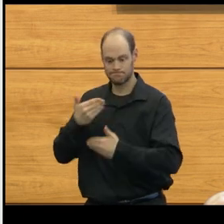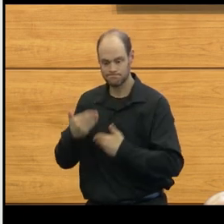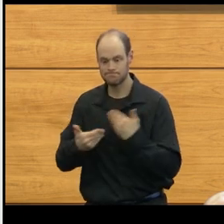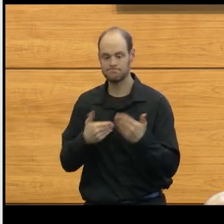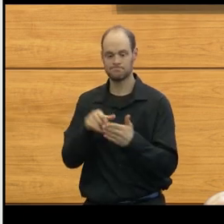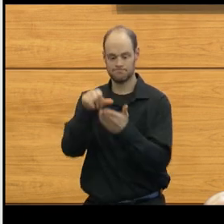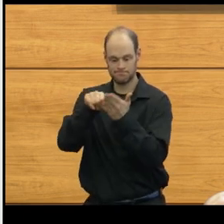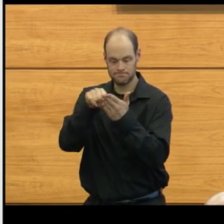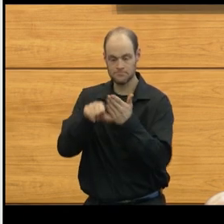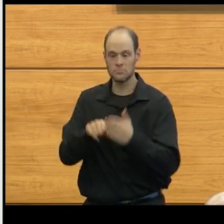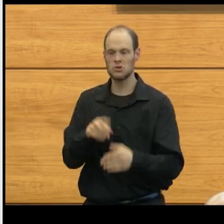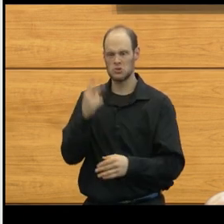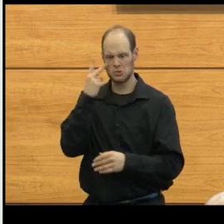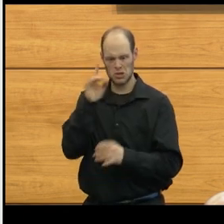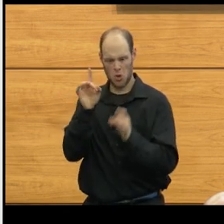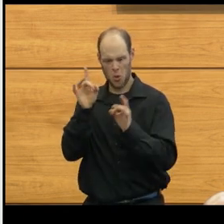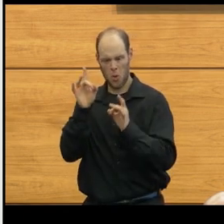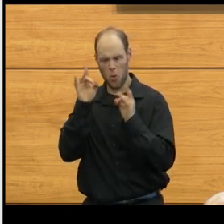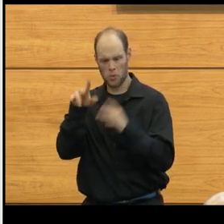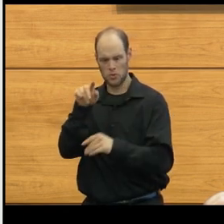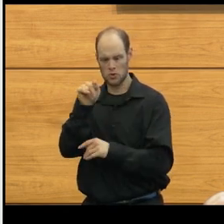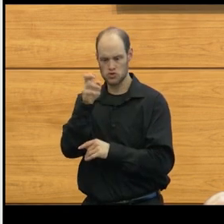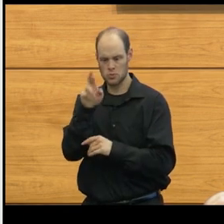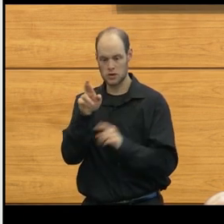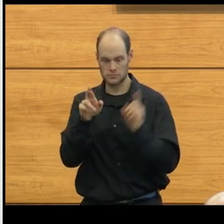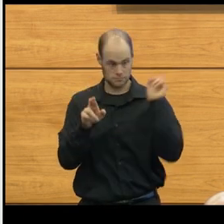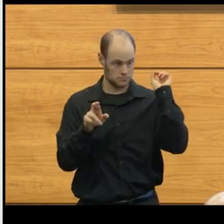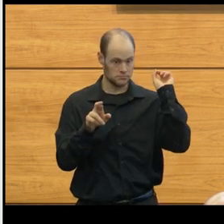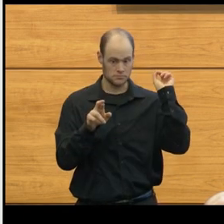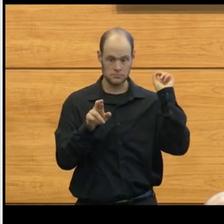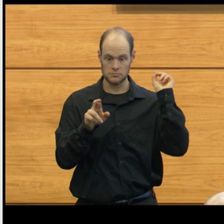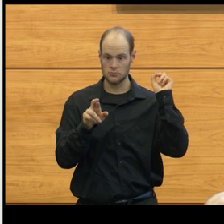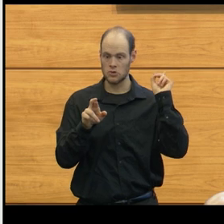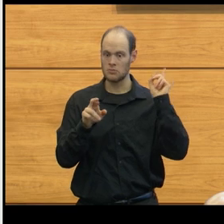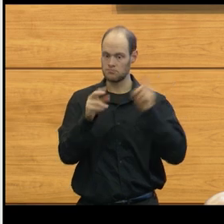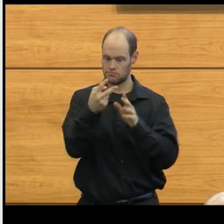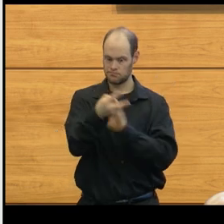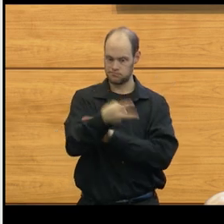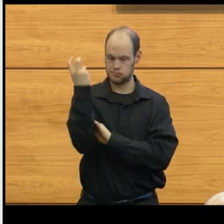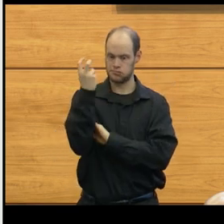So when you see an ugly tumor like this, we can actually take it out with great success.